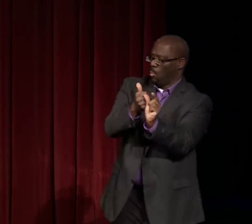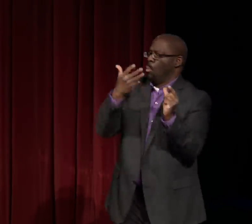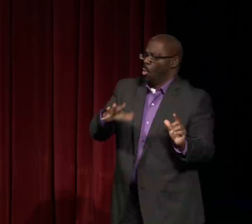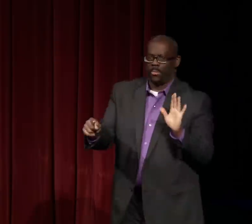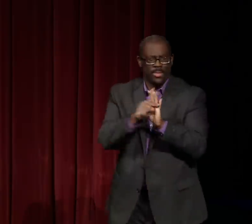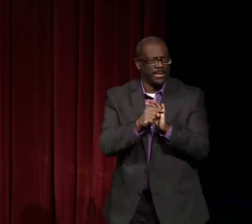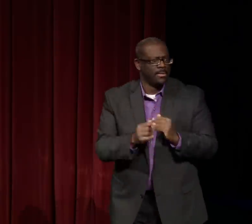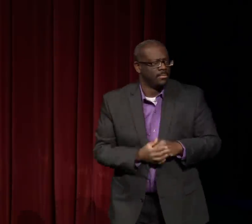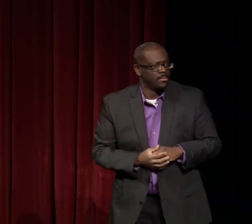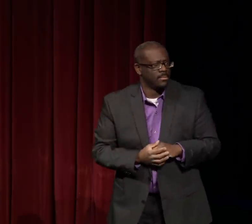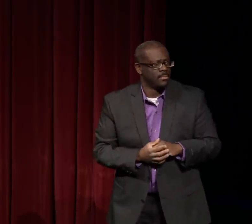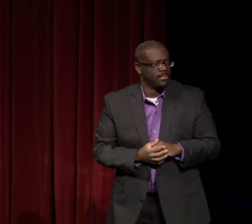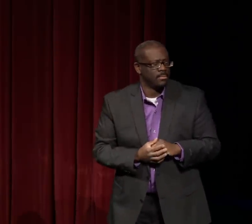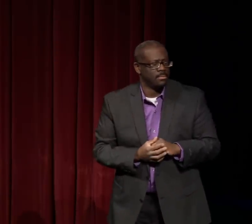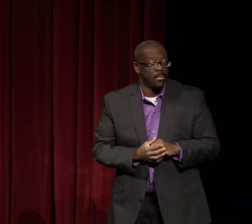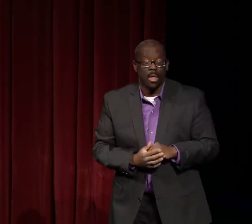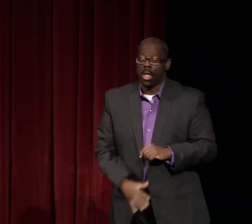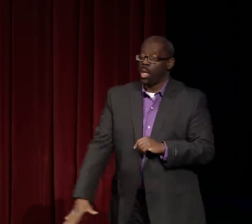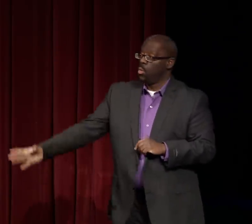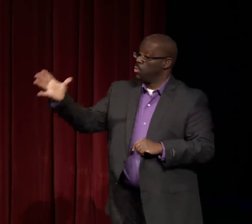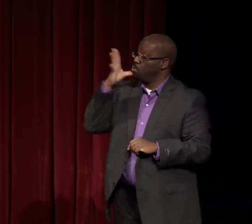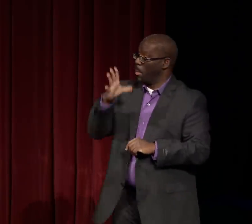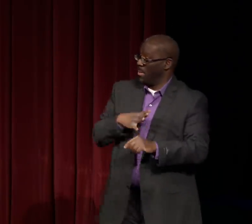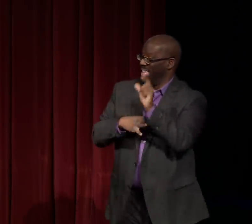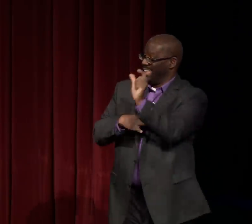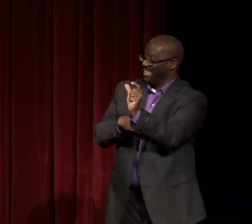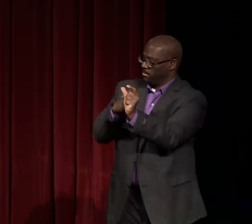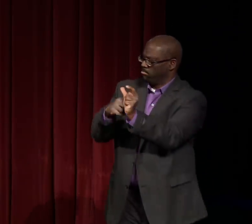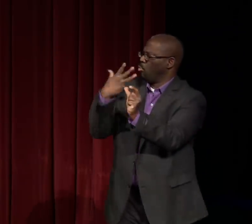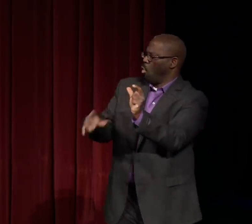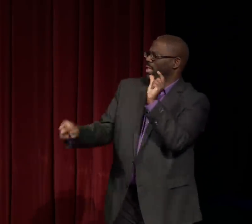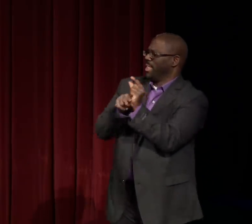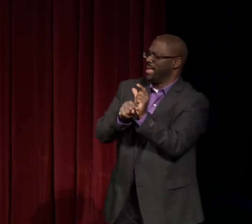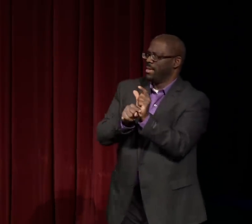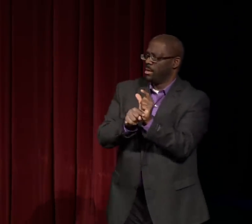We know that being deaf can be seen and experienced as being negative.